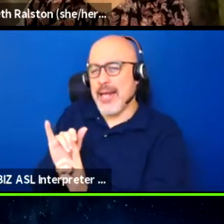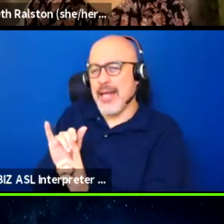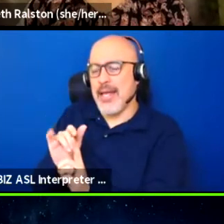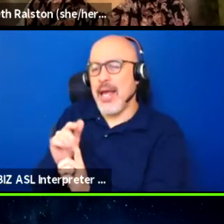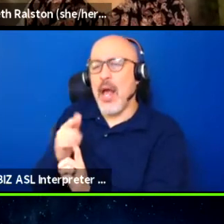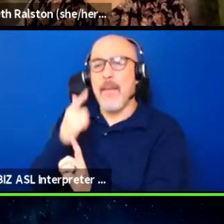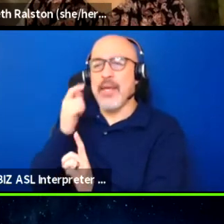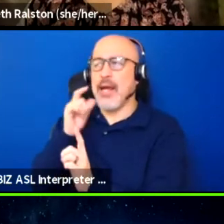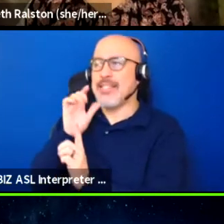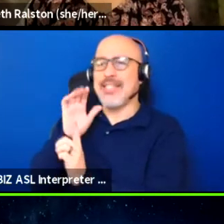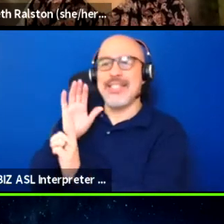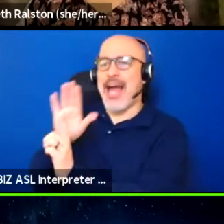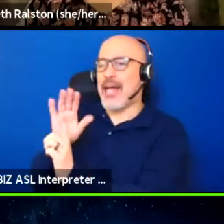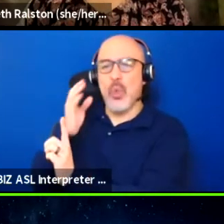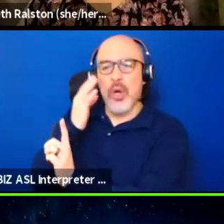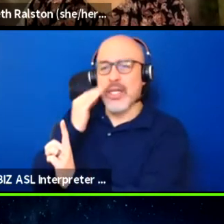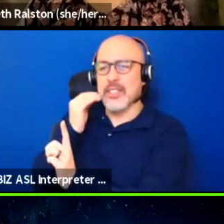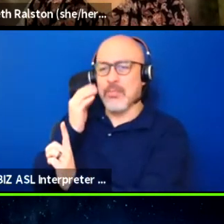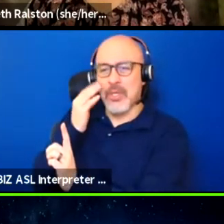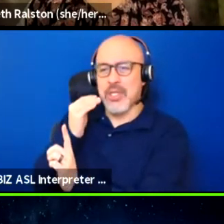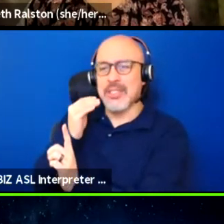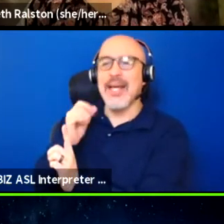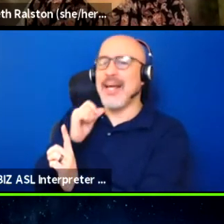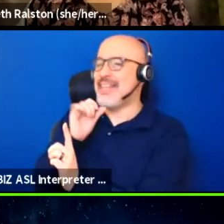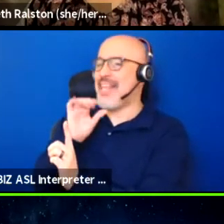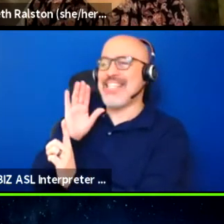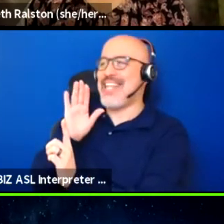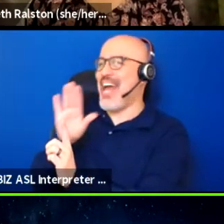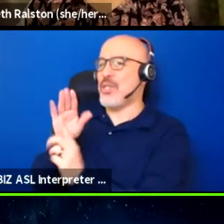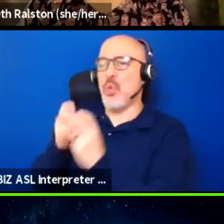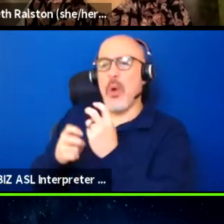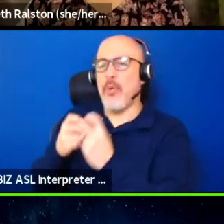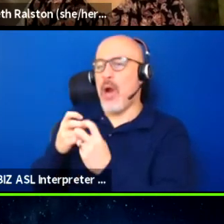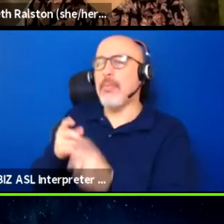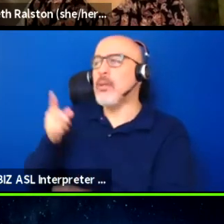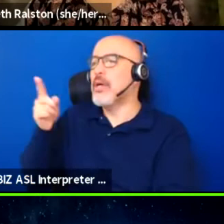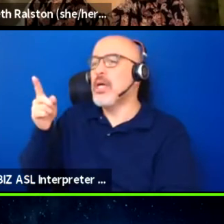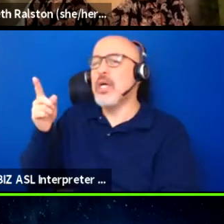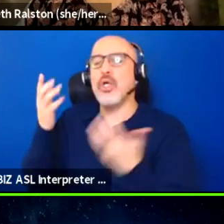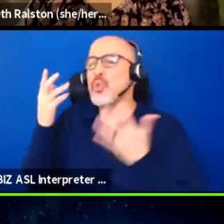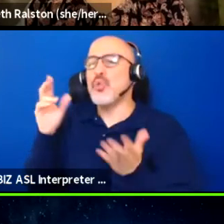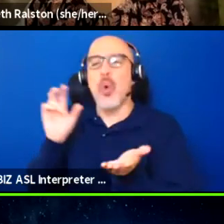and it's not a problem that you're having, you don't want to allocate the resources